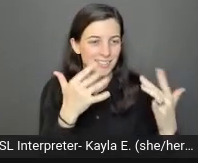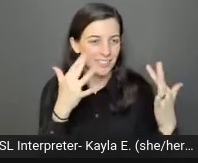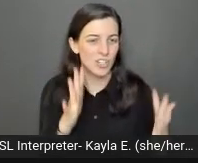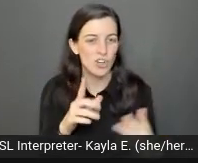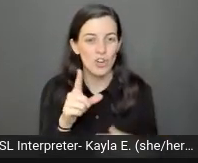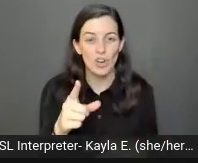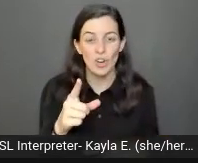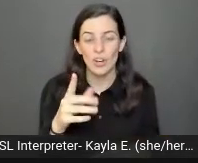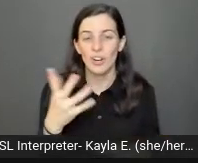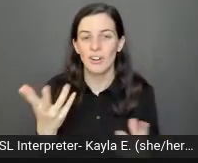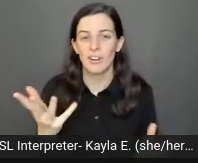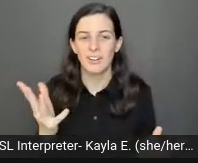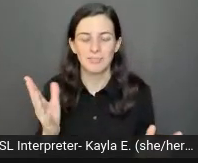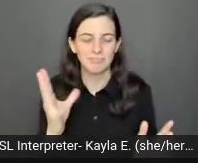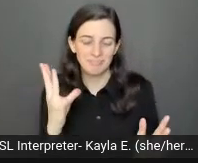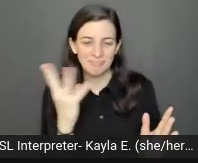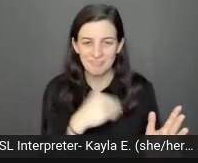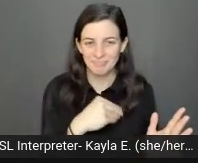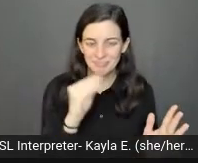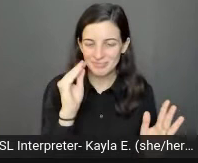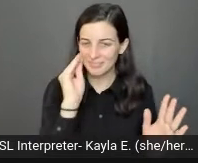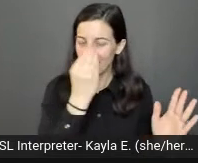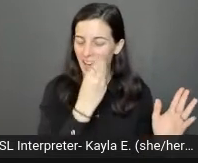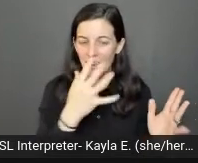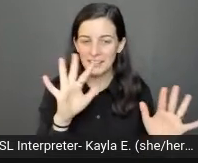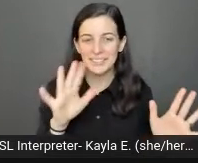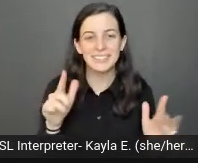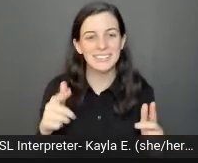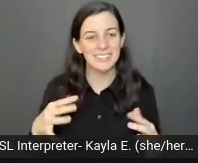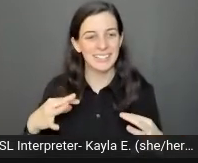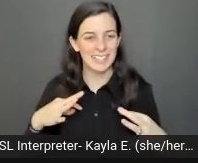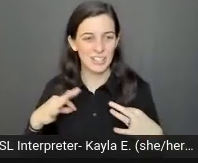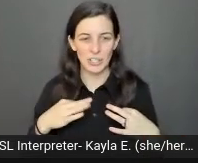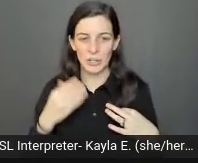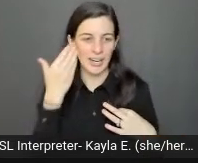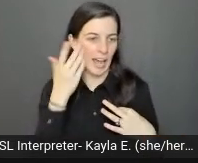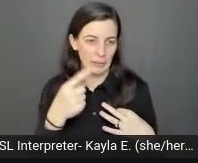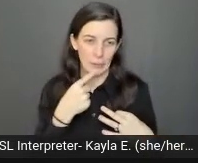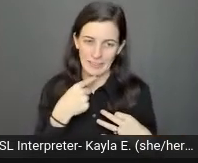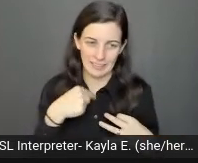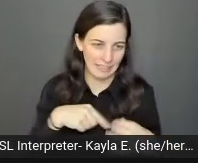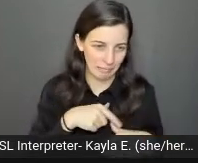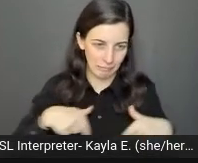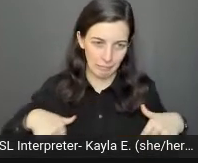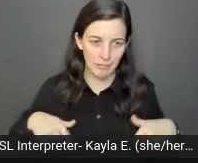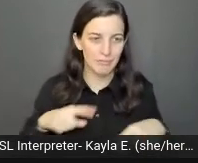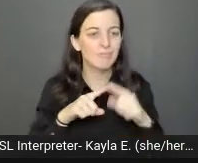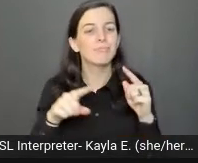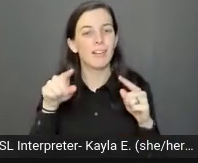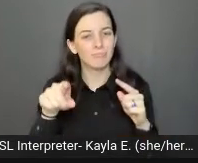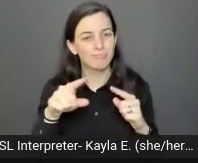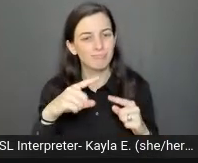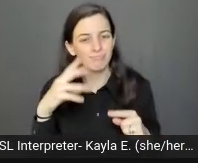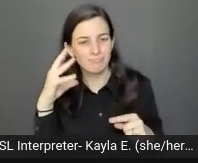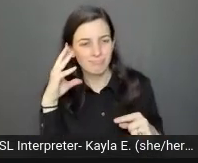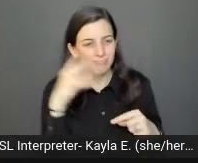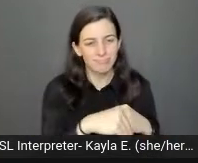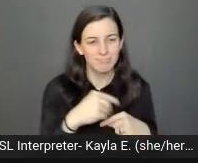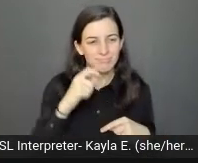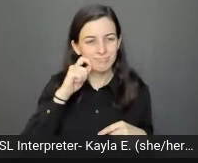on his neck, and he is looking super cool. When we're talking about cognitive disabilities, we're talking